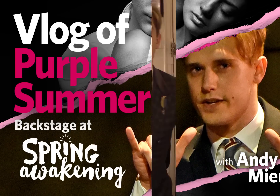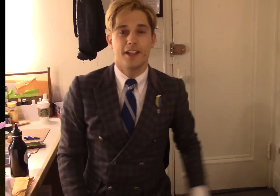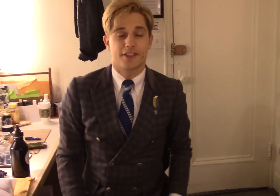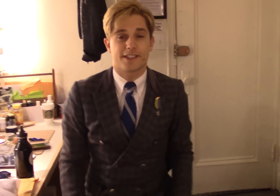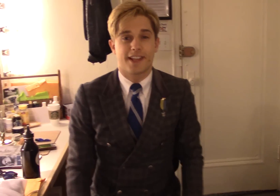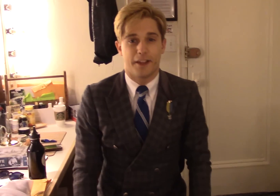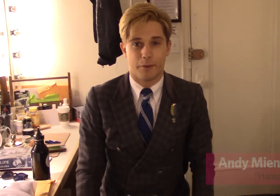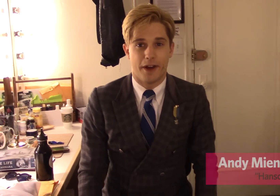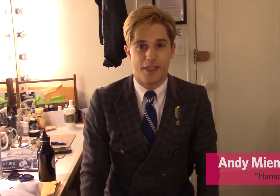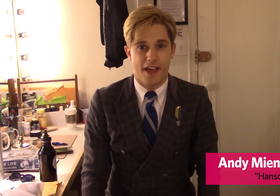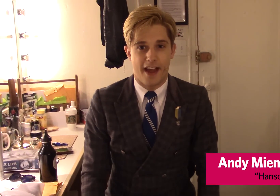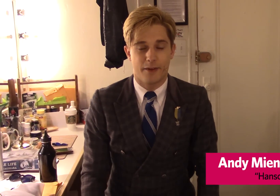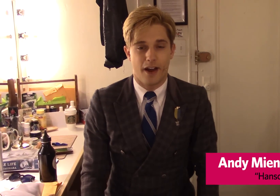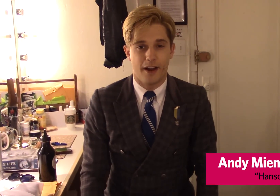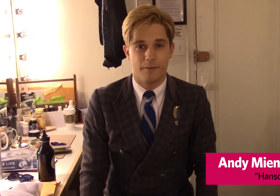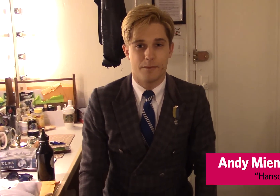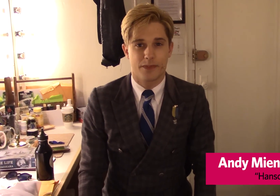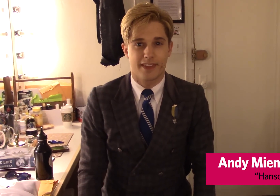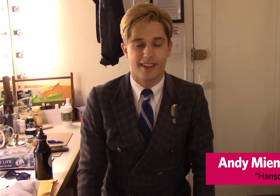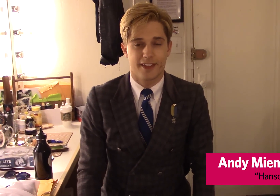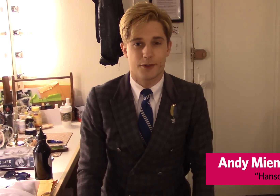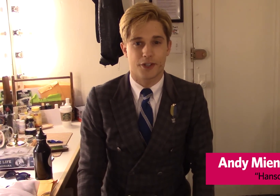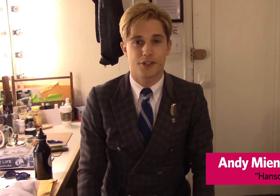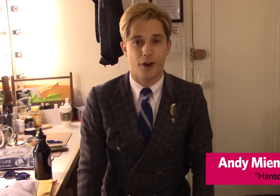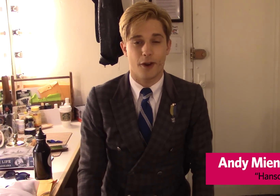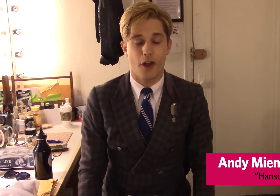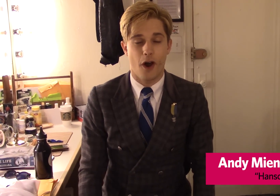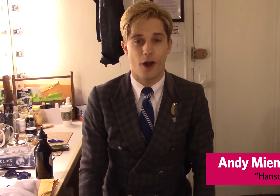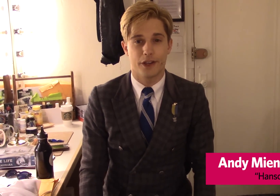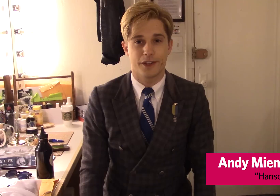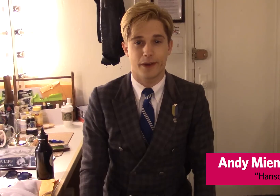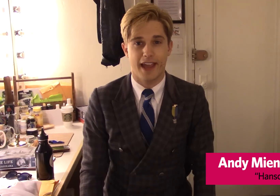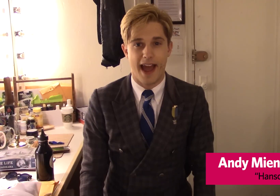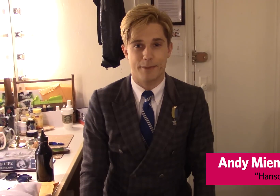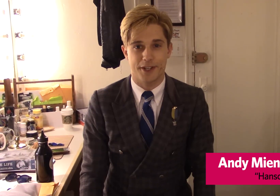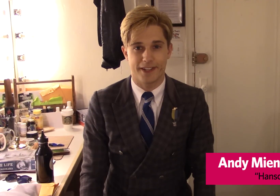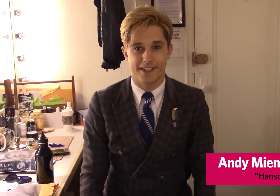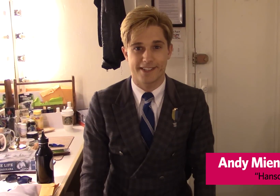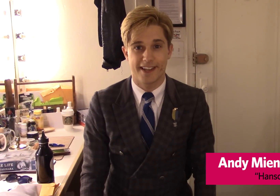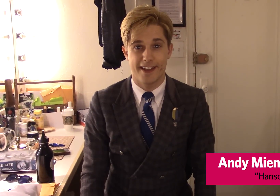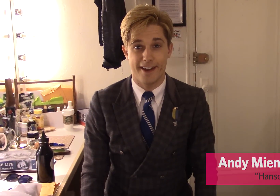Just to tell everyone that you should turn on your captions now.